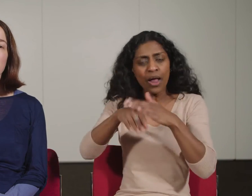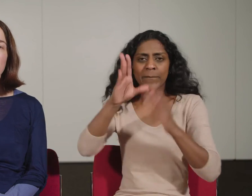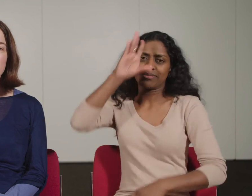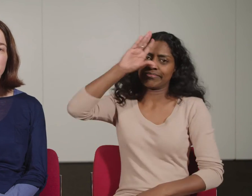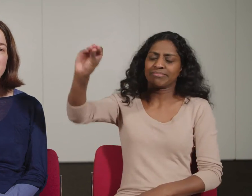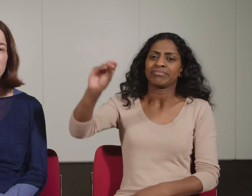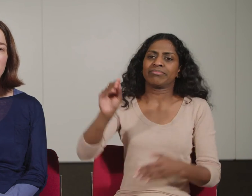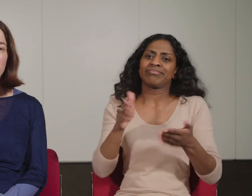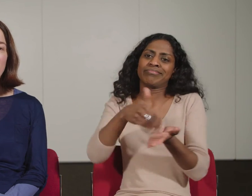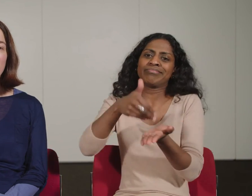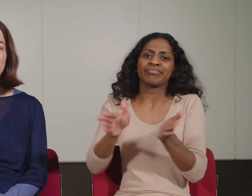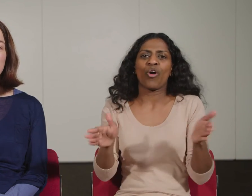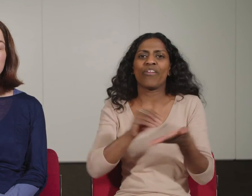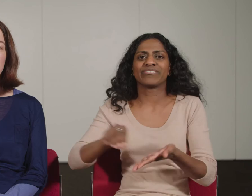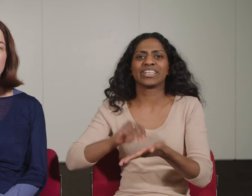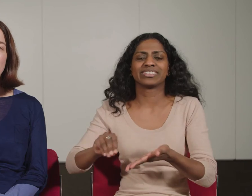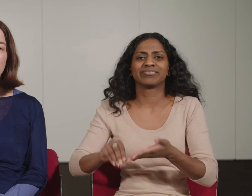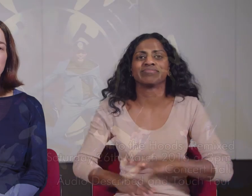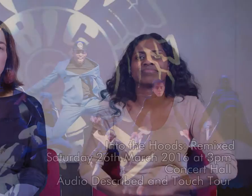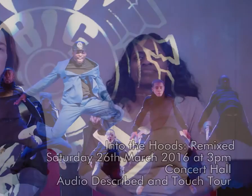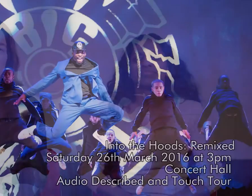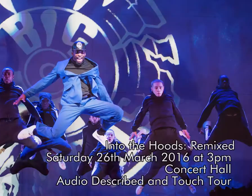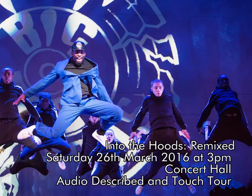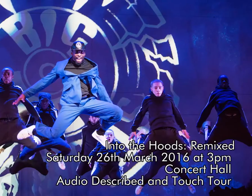time of booking if you would like to attend this.